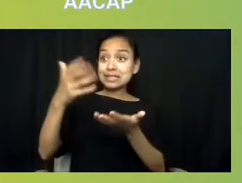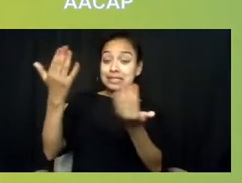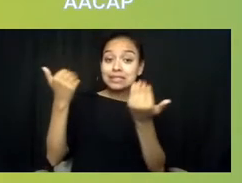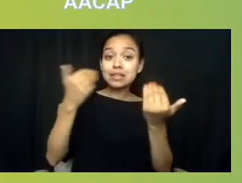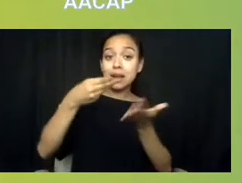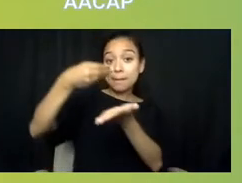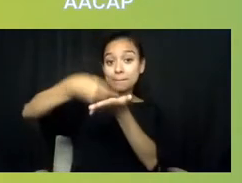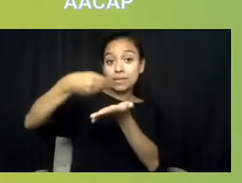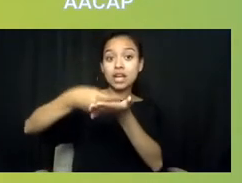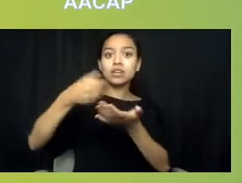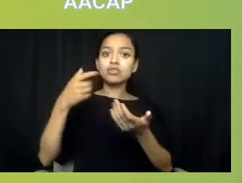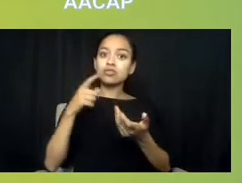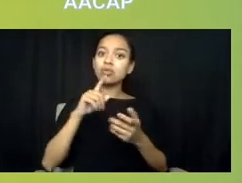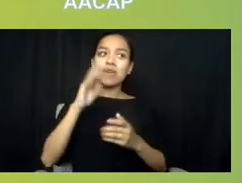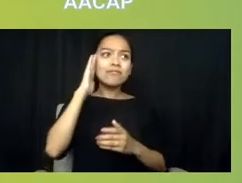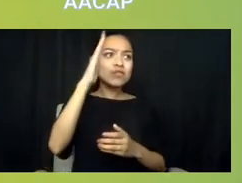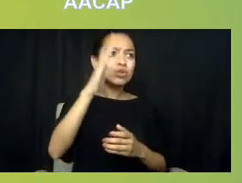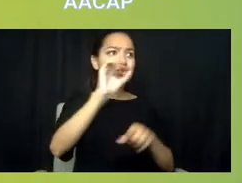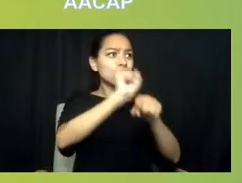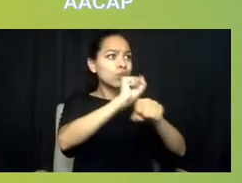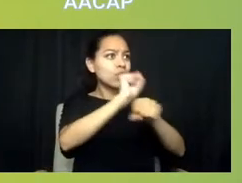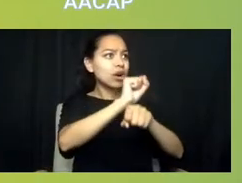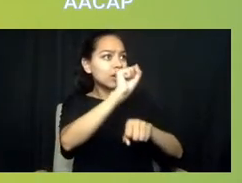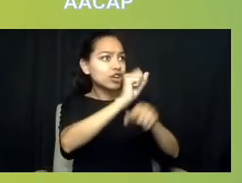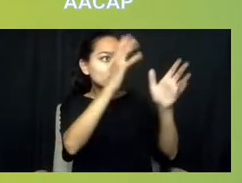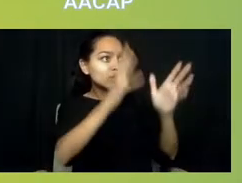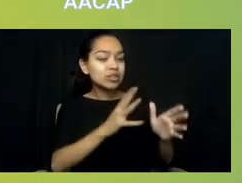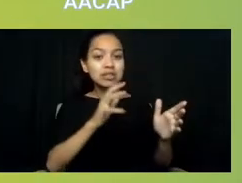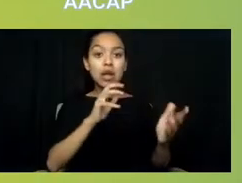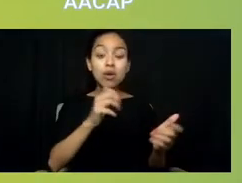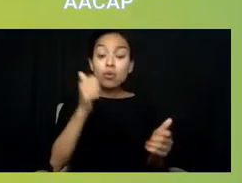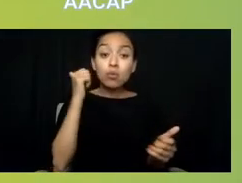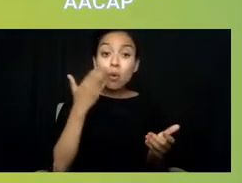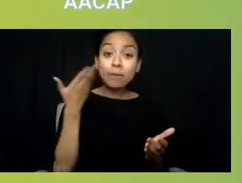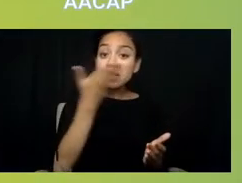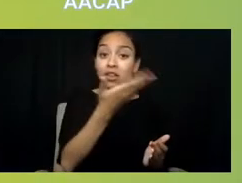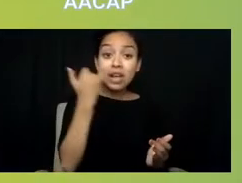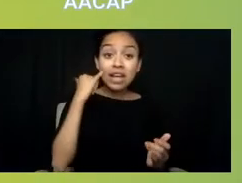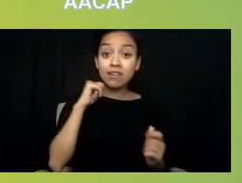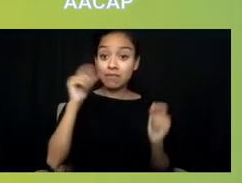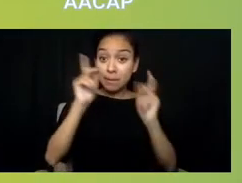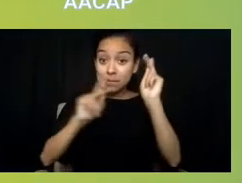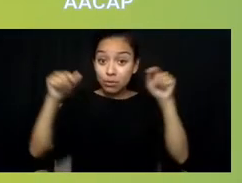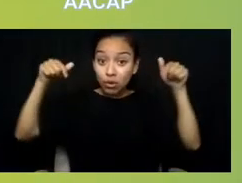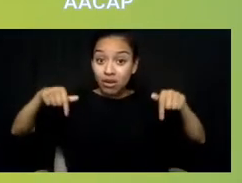that's not going to be there unless we are-- all the people on this call have eyes on the fact